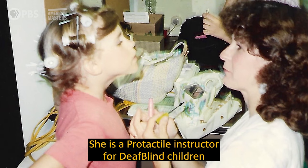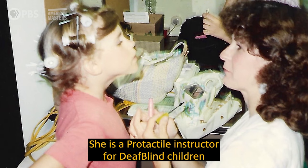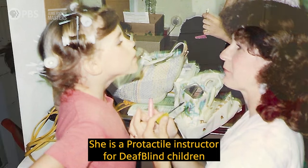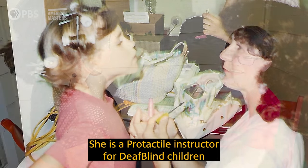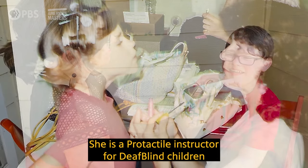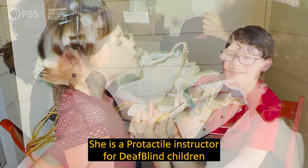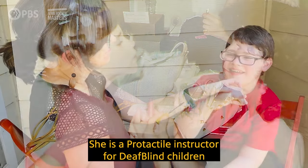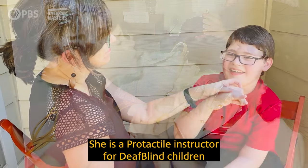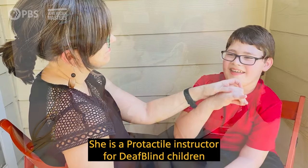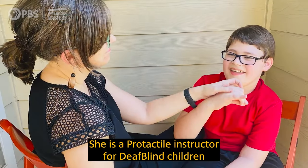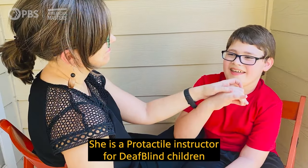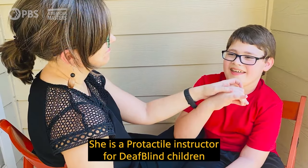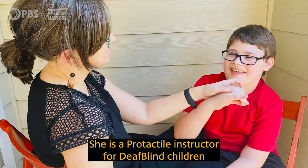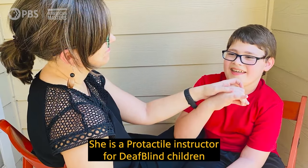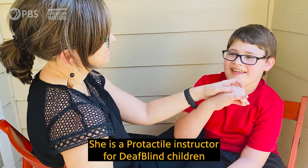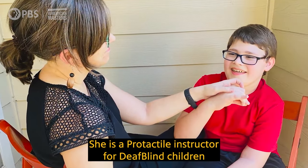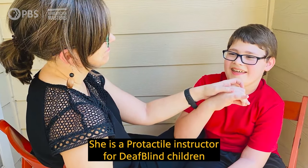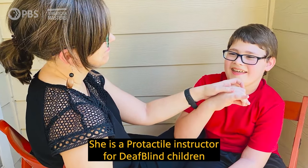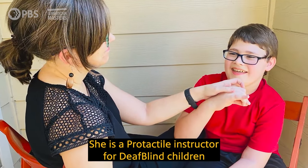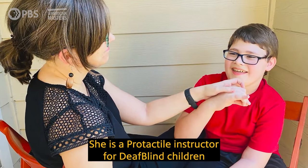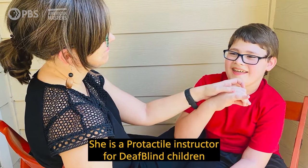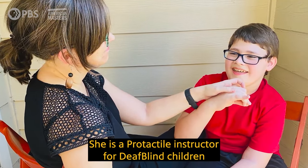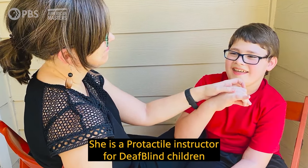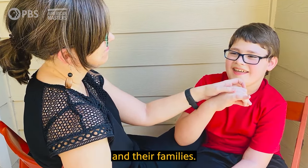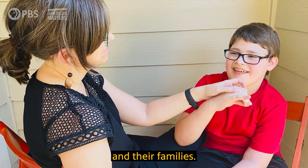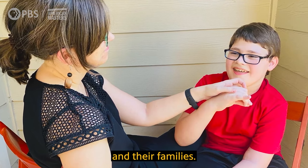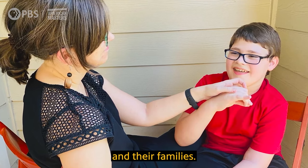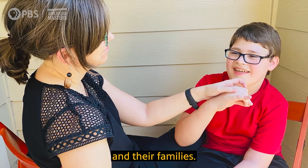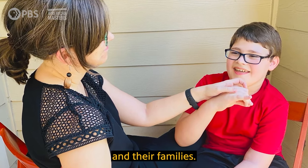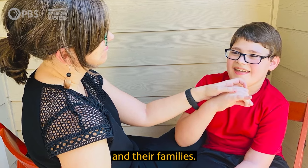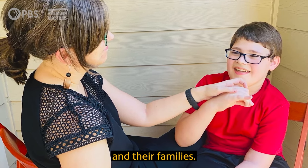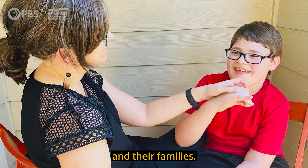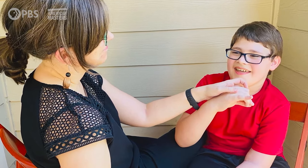She is a Protactile instructor for DeafBlind children and their families.